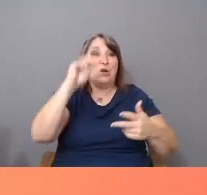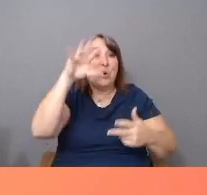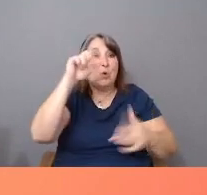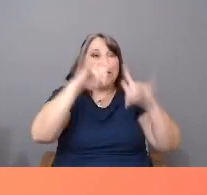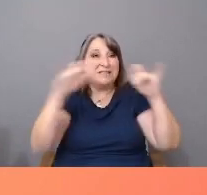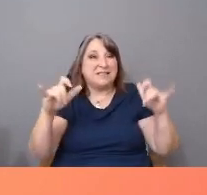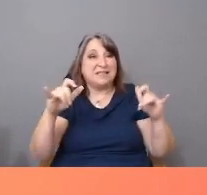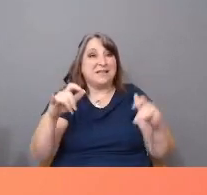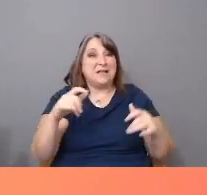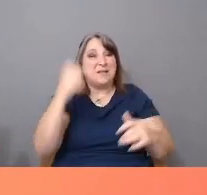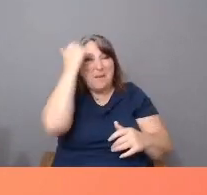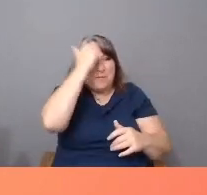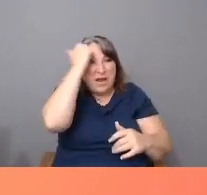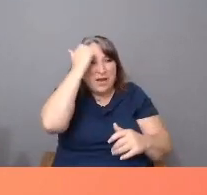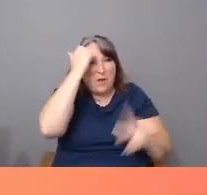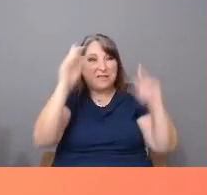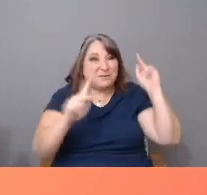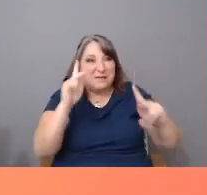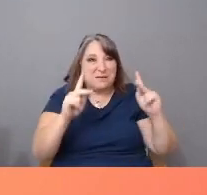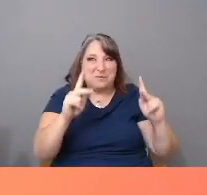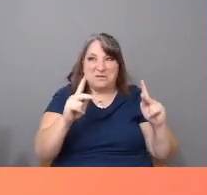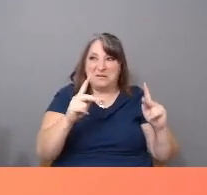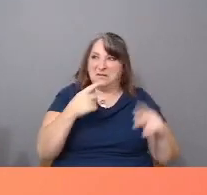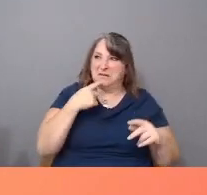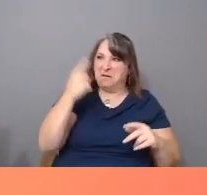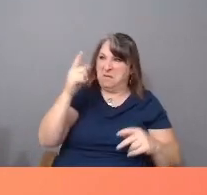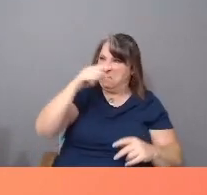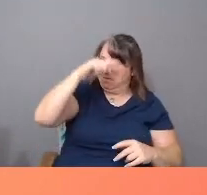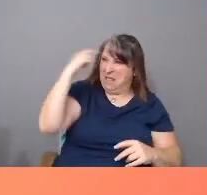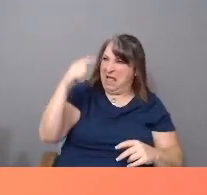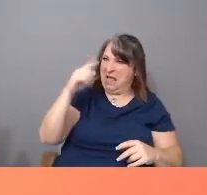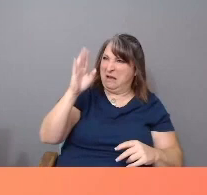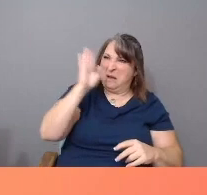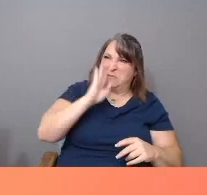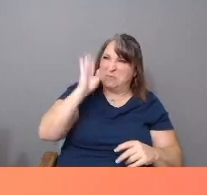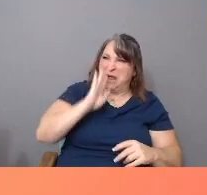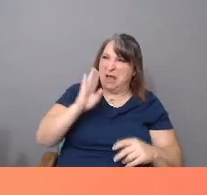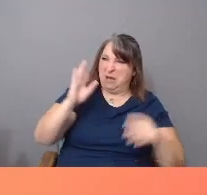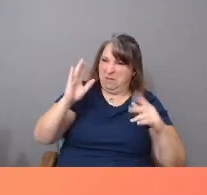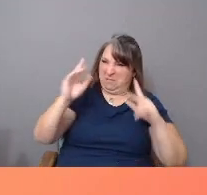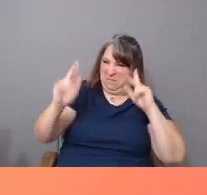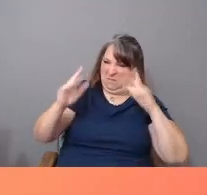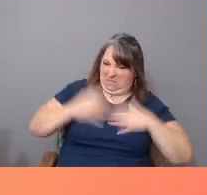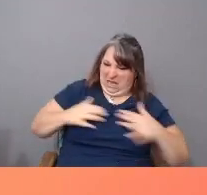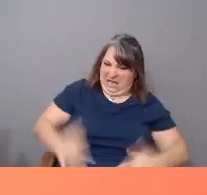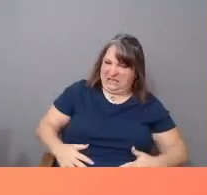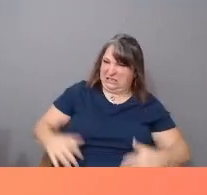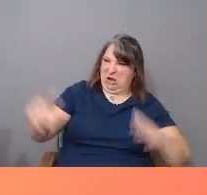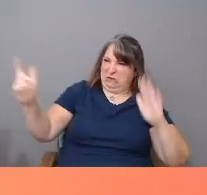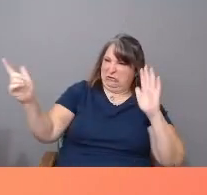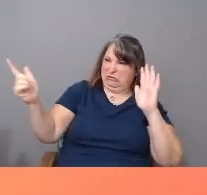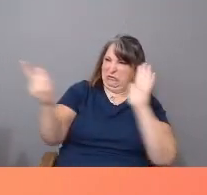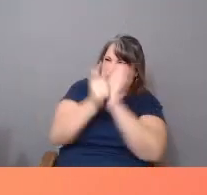black and brown bodies as criminals and police as protectors. In the infamous Rodney King trial,